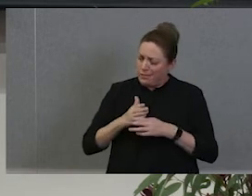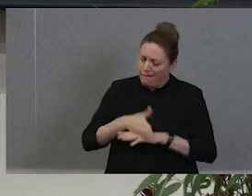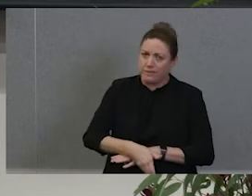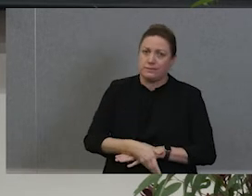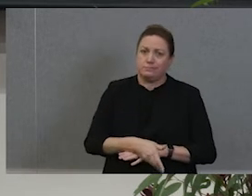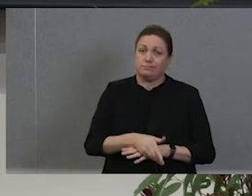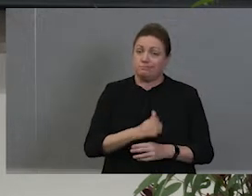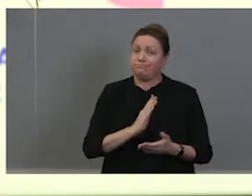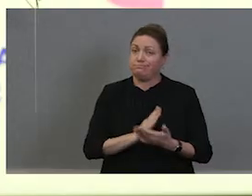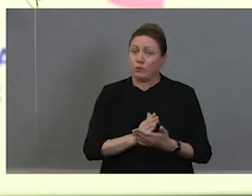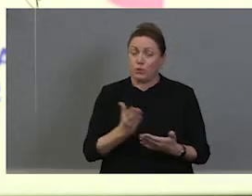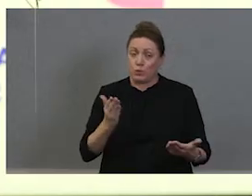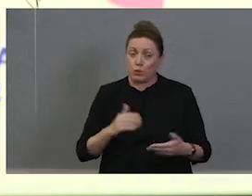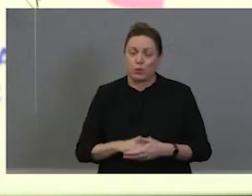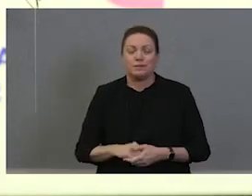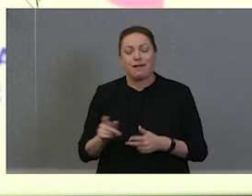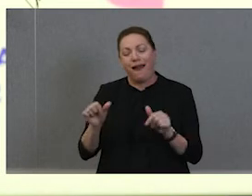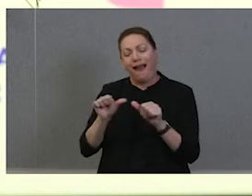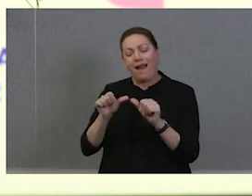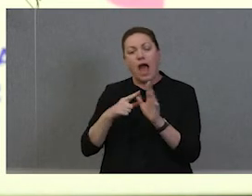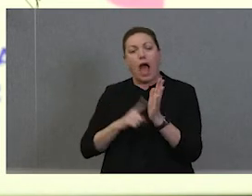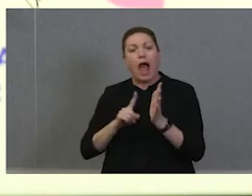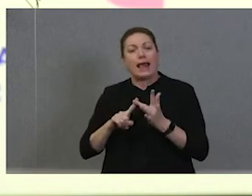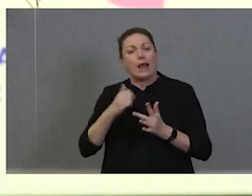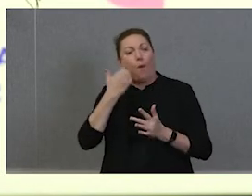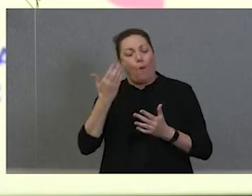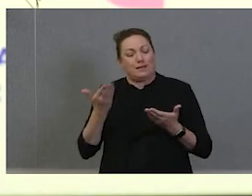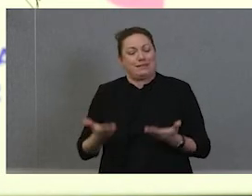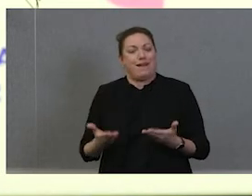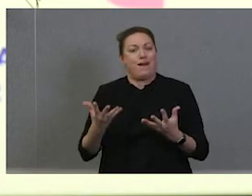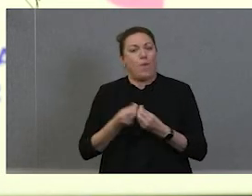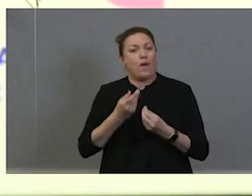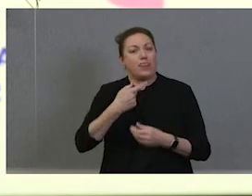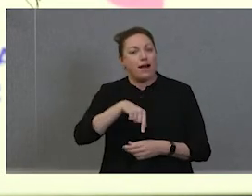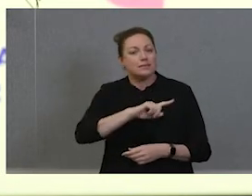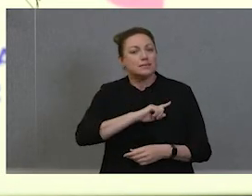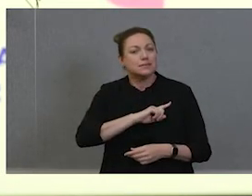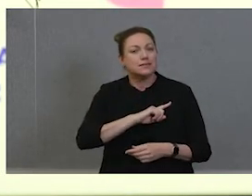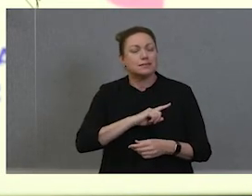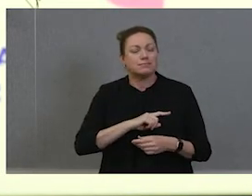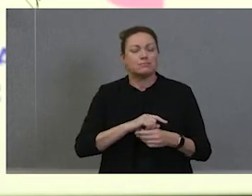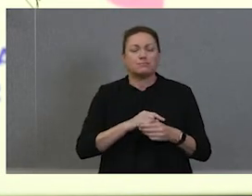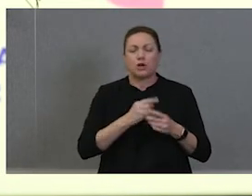Aunty Ali, has always been there with us. And, you know, there's a lot of people that were in the film who are